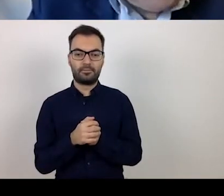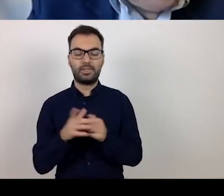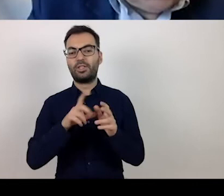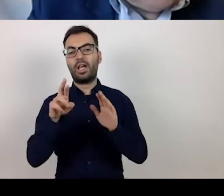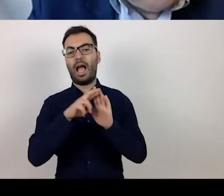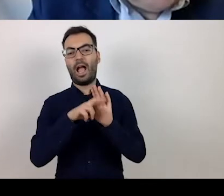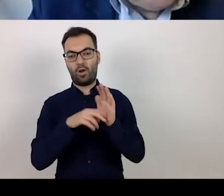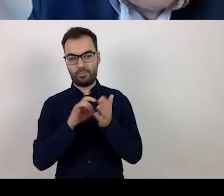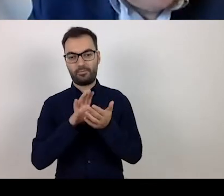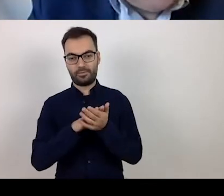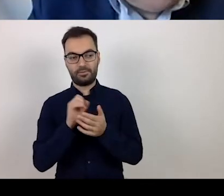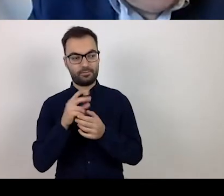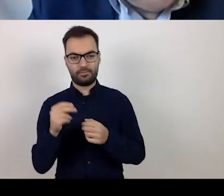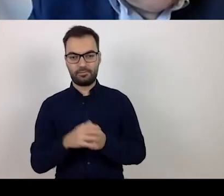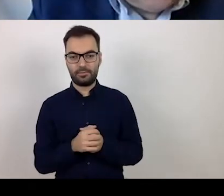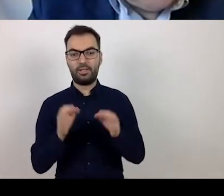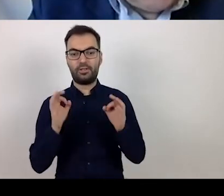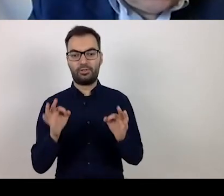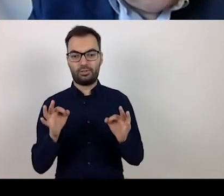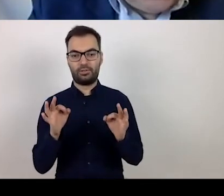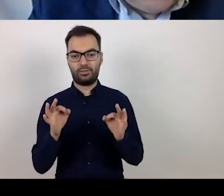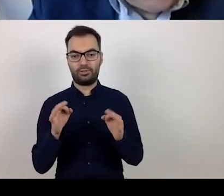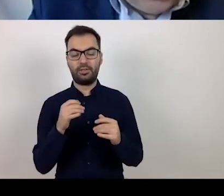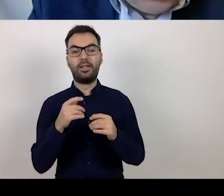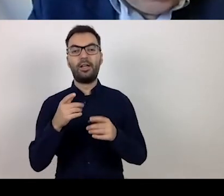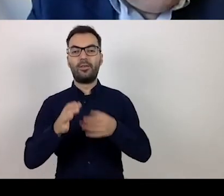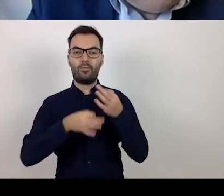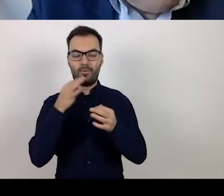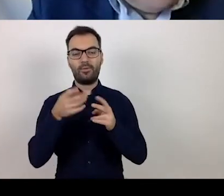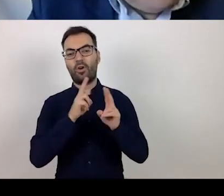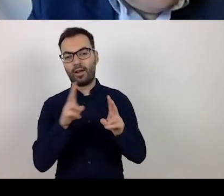When talking today about specific verifications, evaluations,